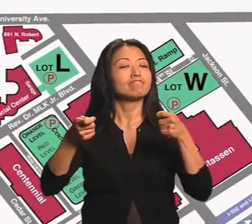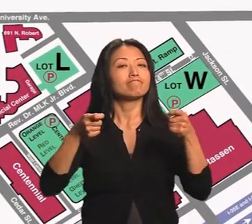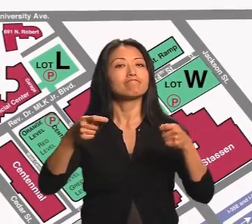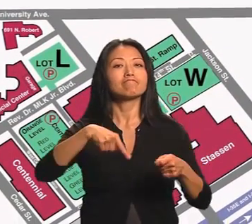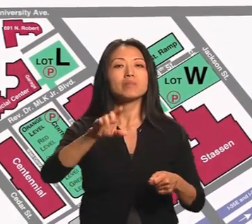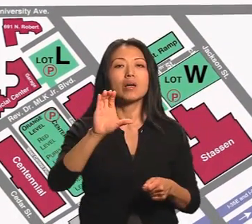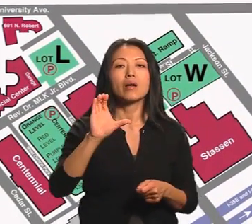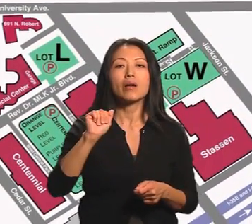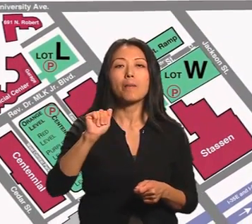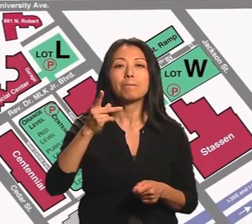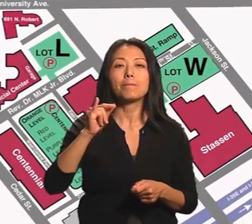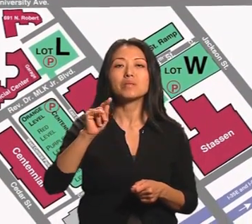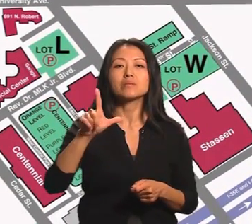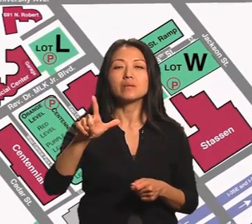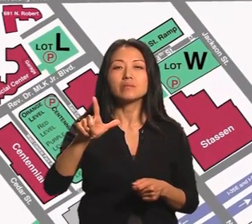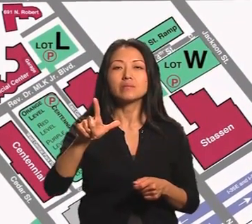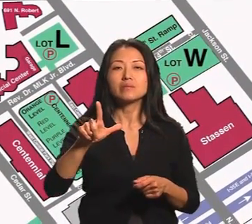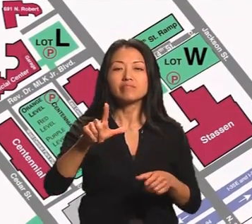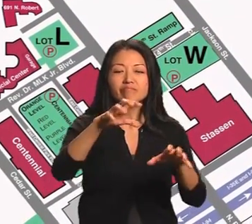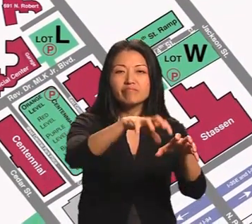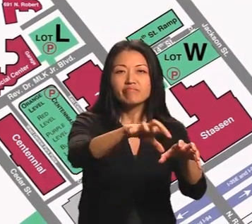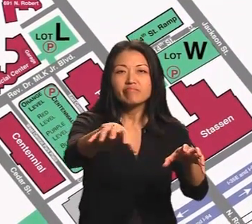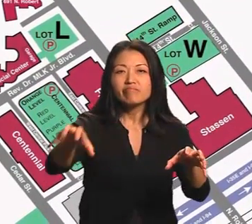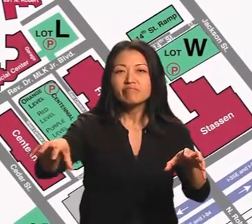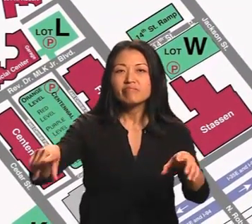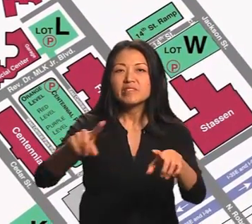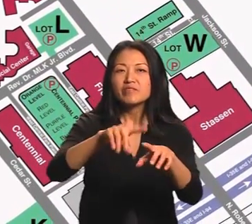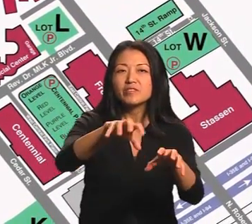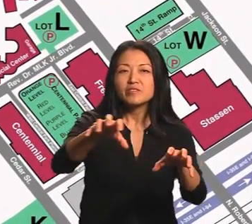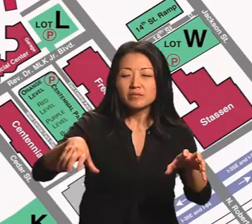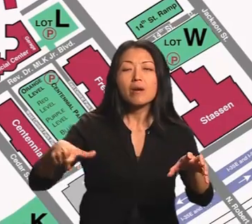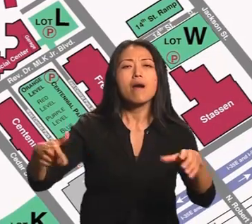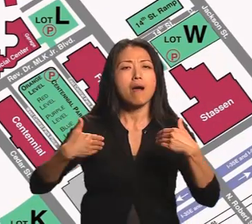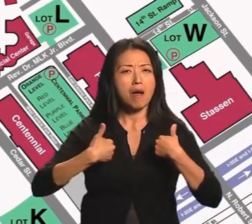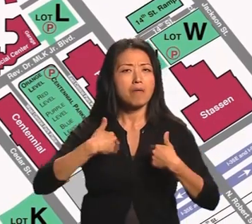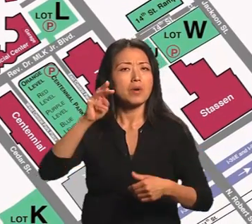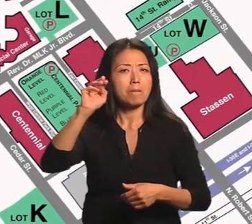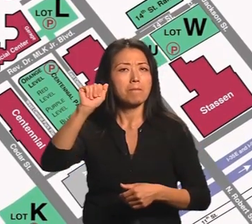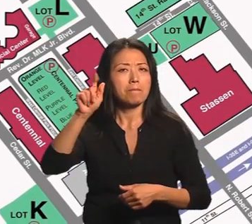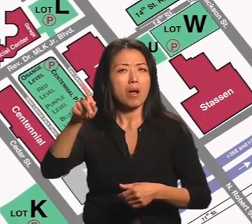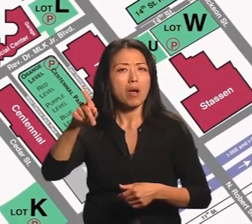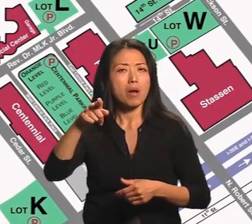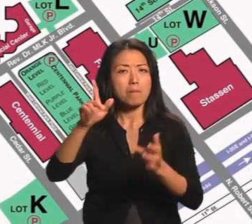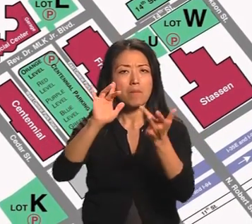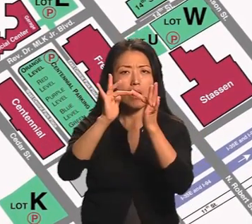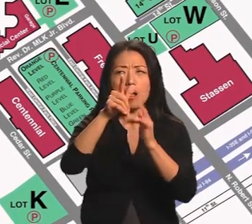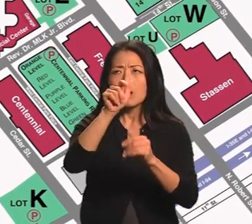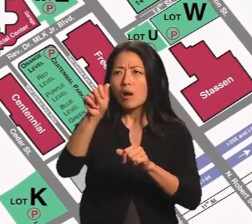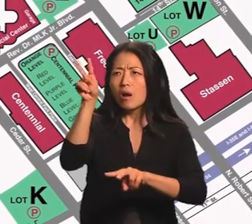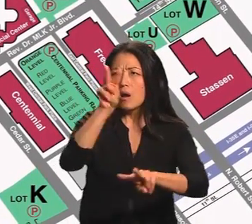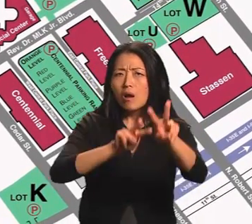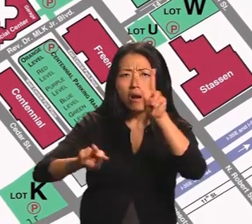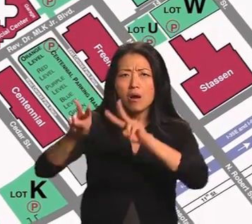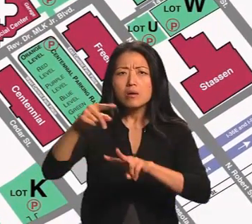The Minnesota Plant Management Division manages the Capitol complex and has a map available online which shows options for